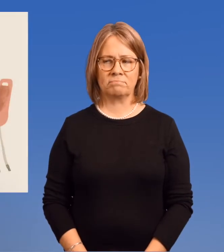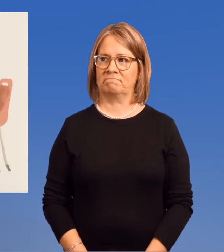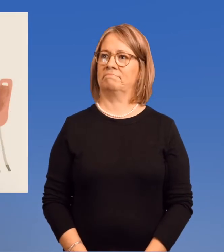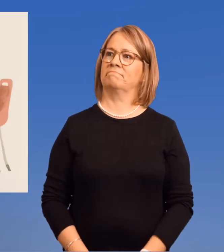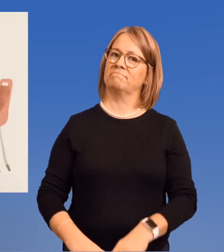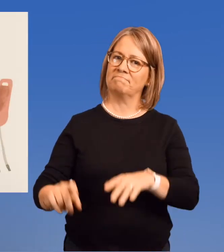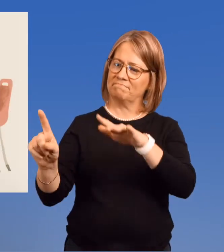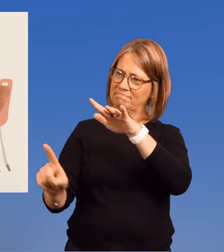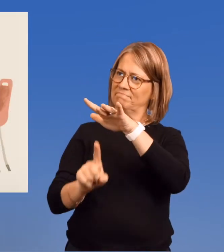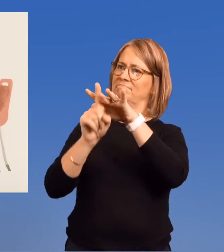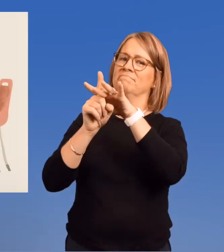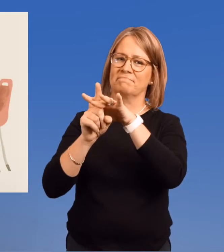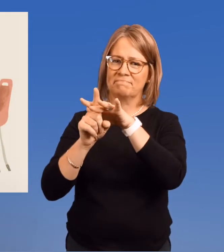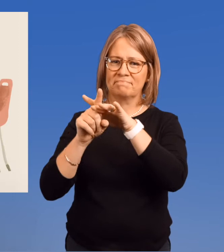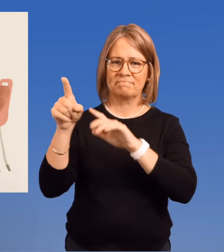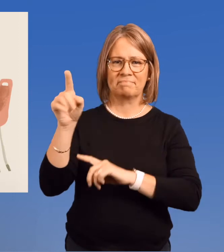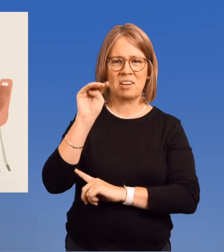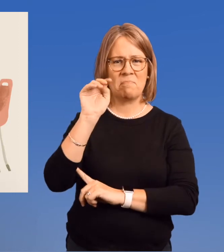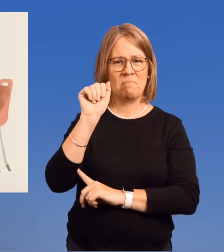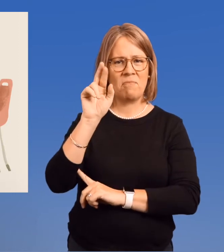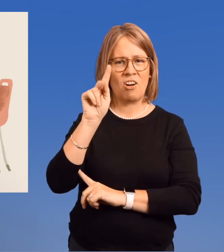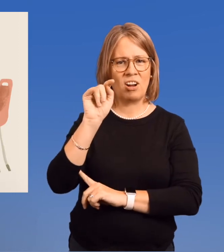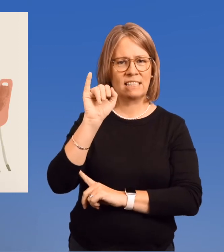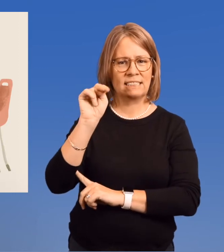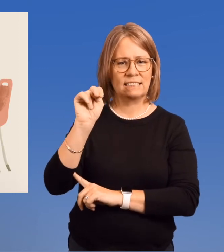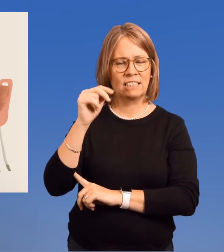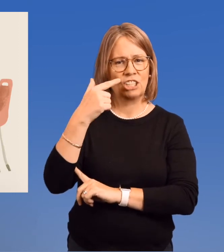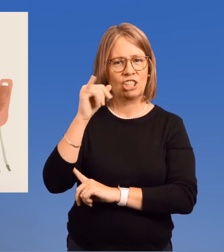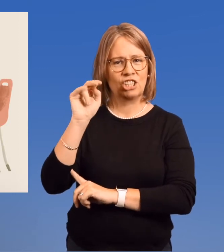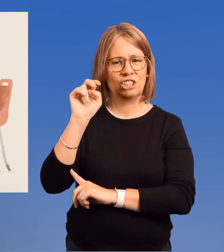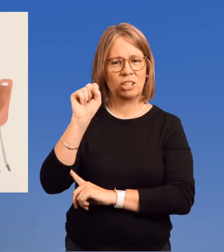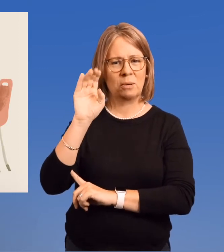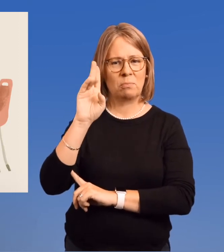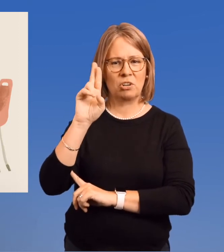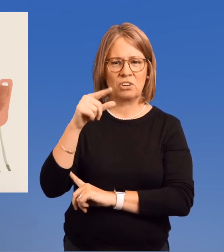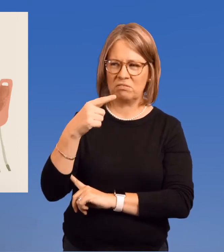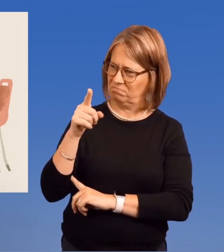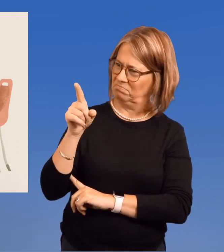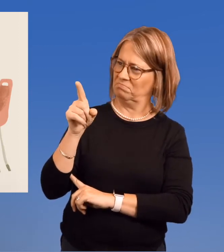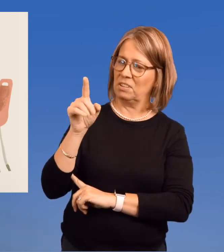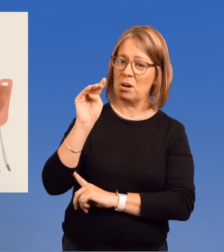And then along came Martin Ginsburg.